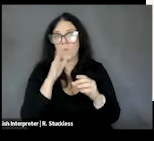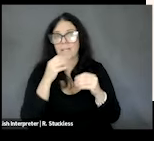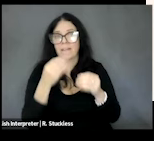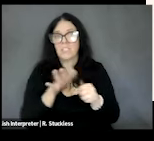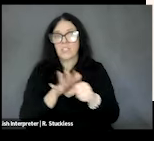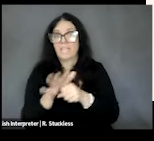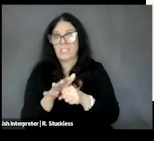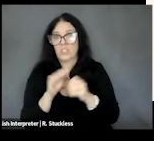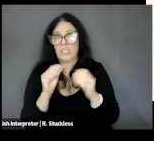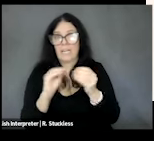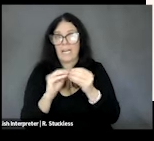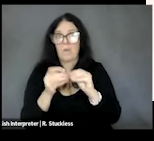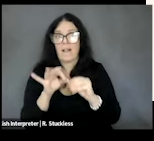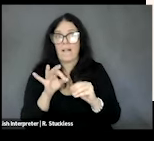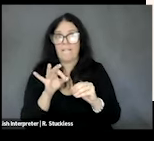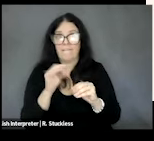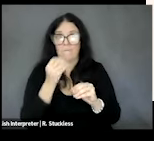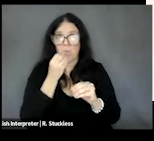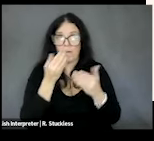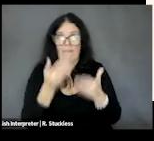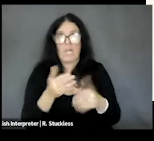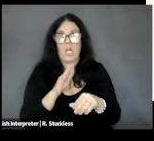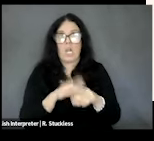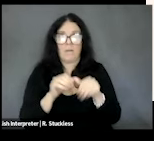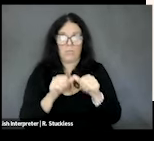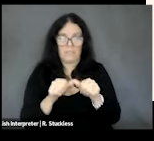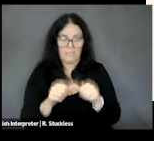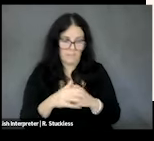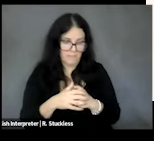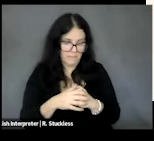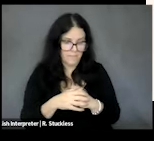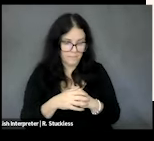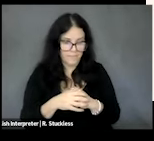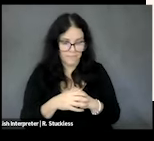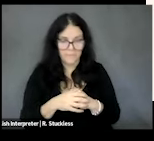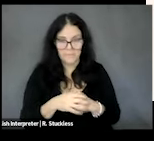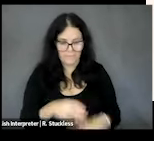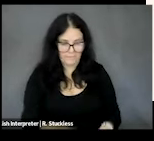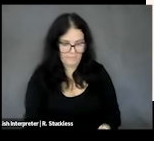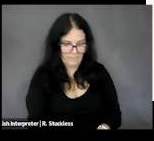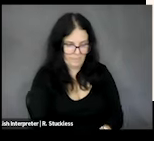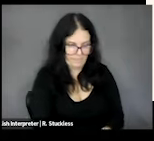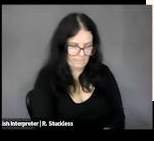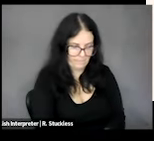on a consistent basis, okay, and this would be at various levels. So, at the household